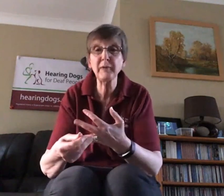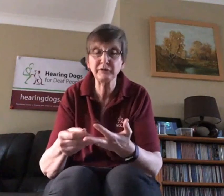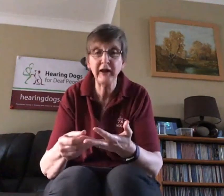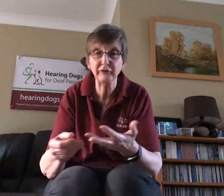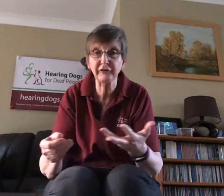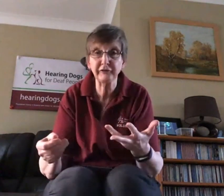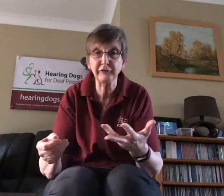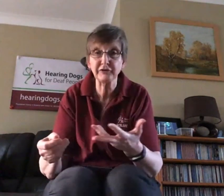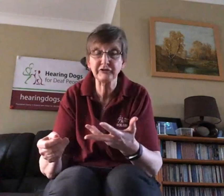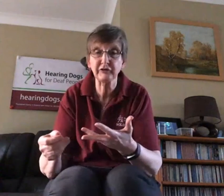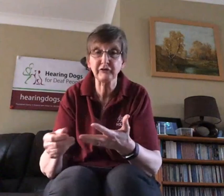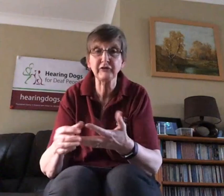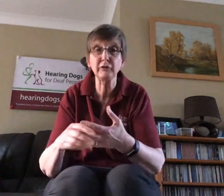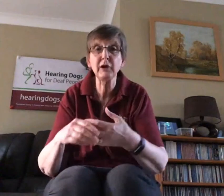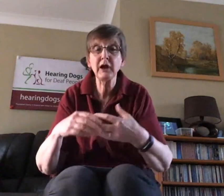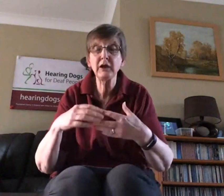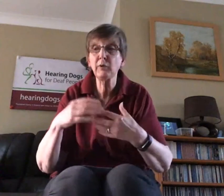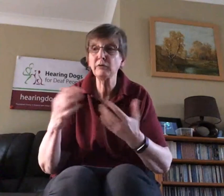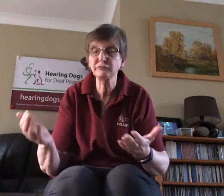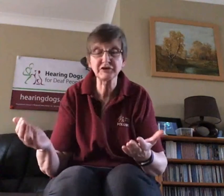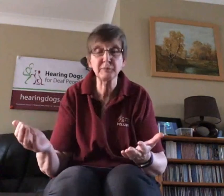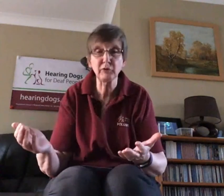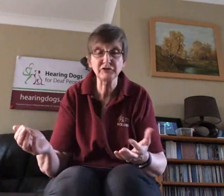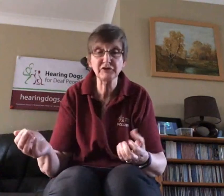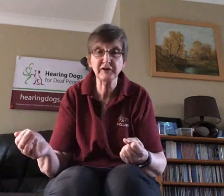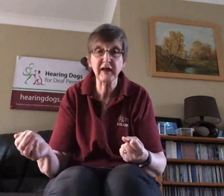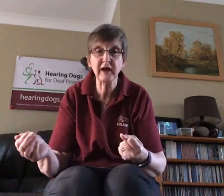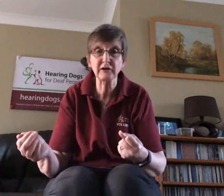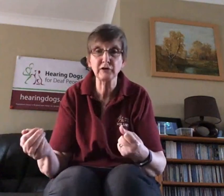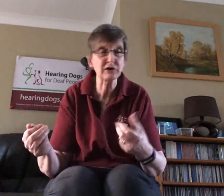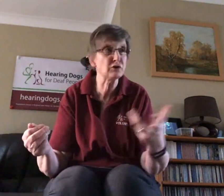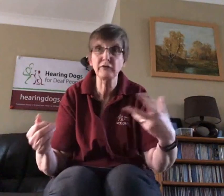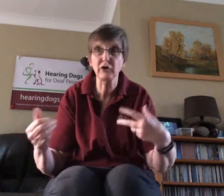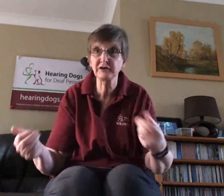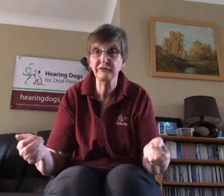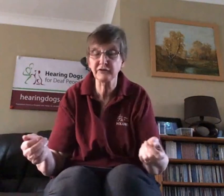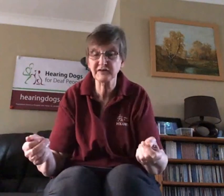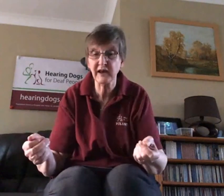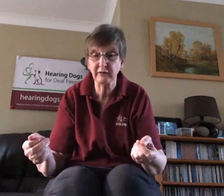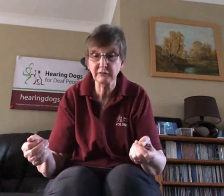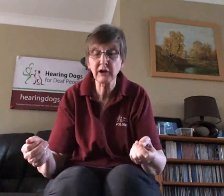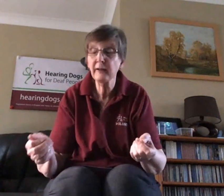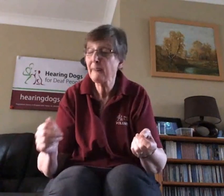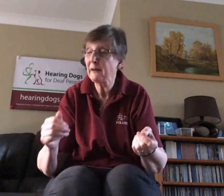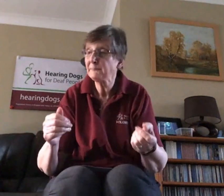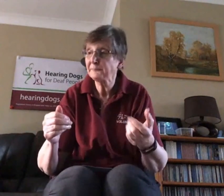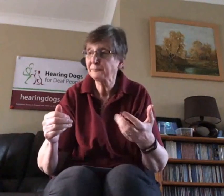people's houses for instance, so he won't respond to that as long as they've got a different sound.